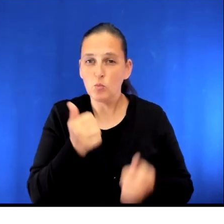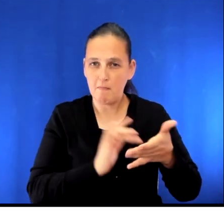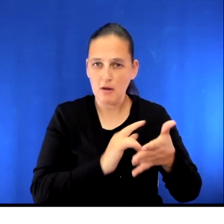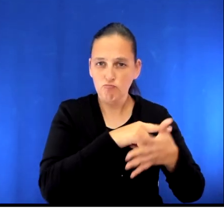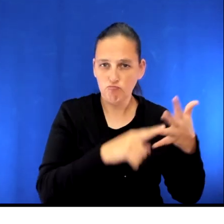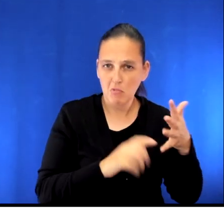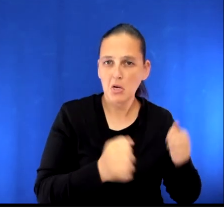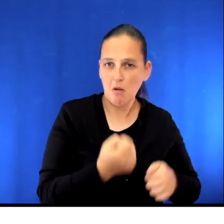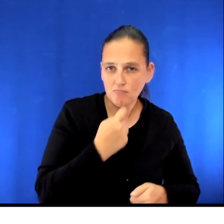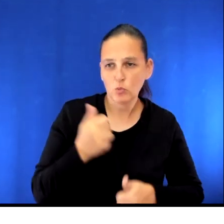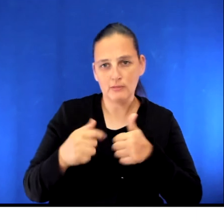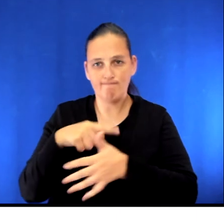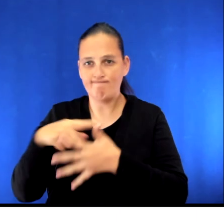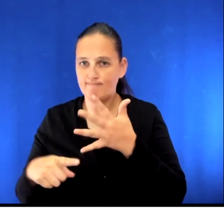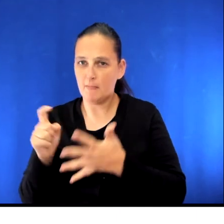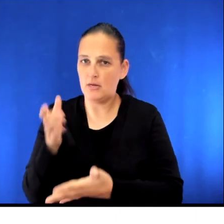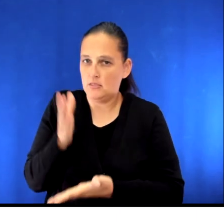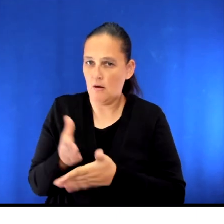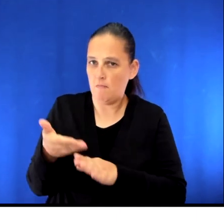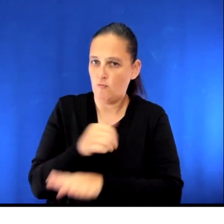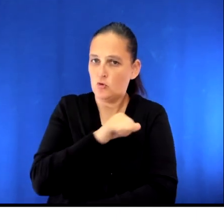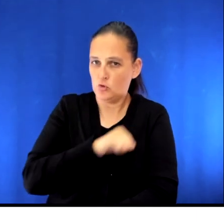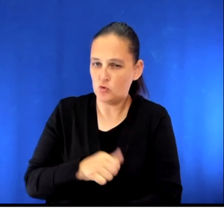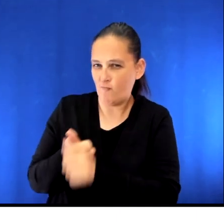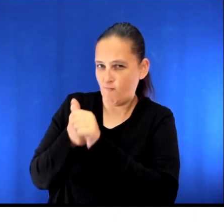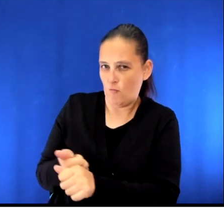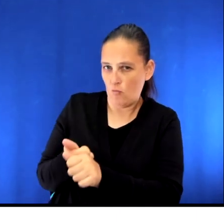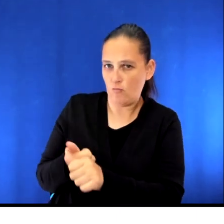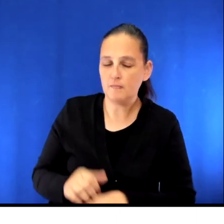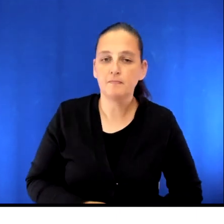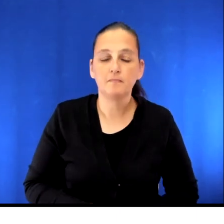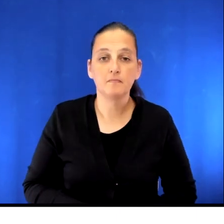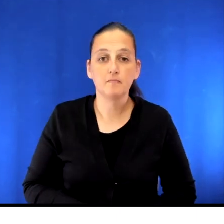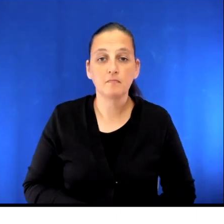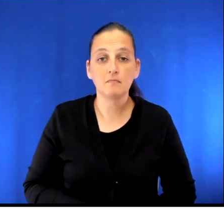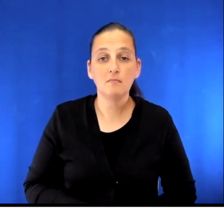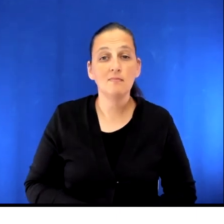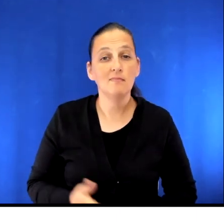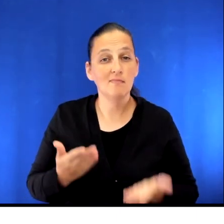to take around the time of your surgery or which medications to stop taking. You may be requested to use